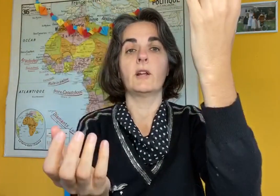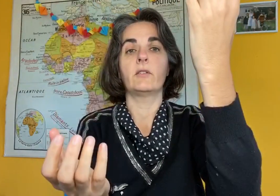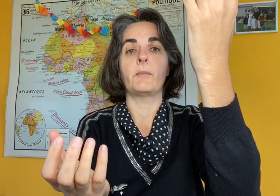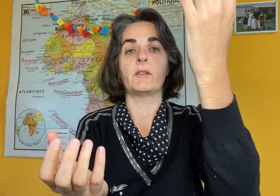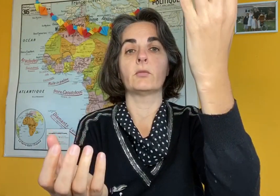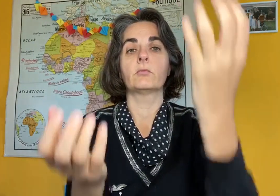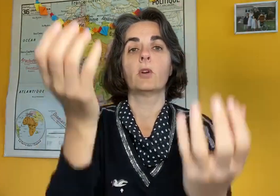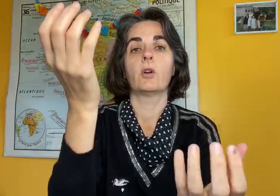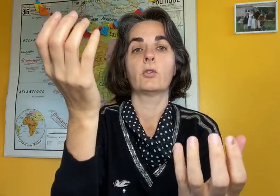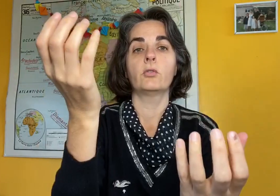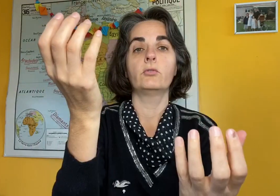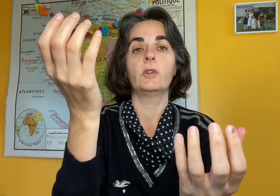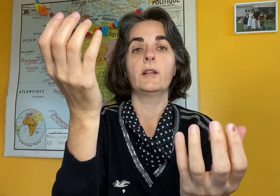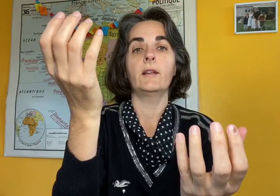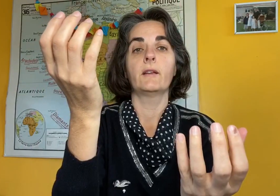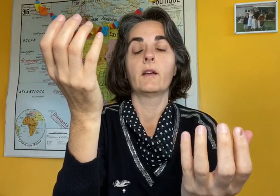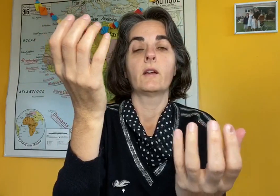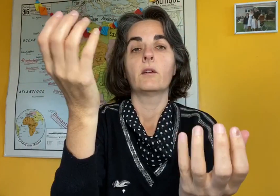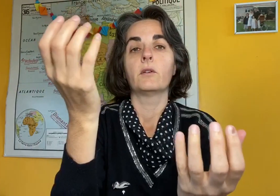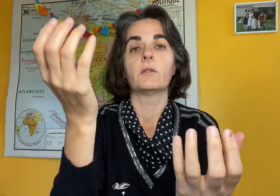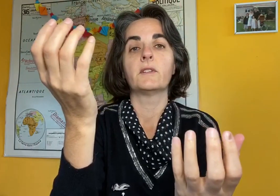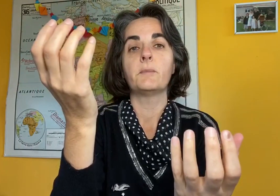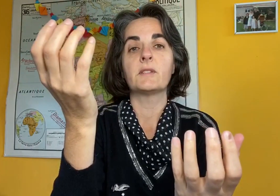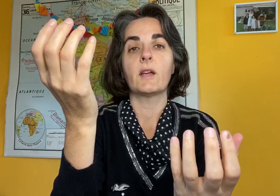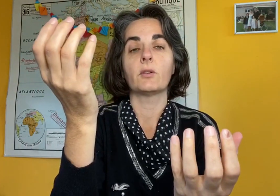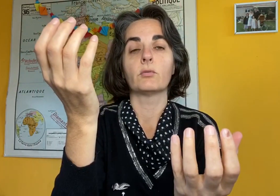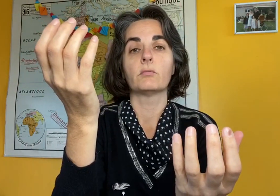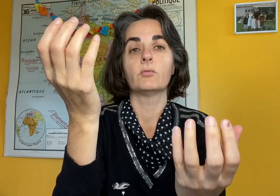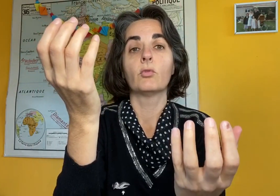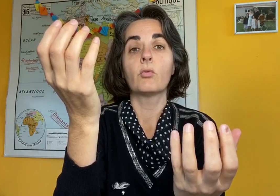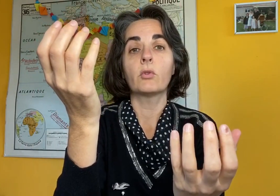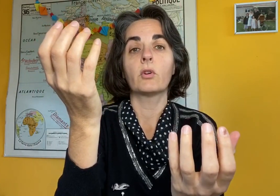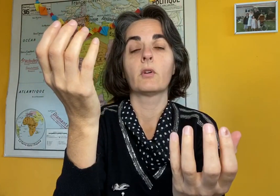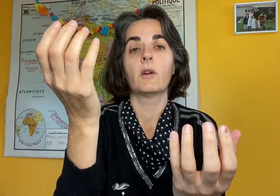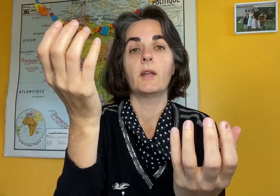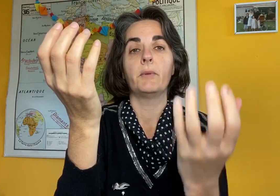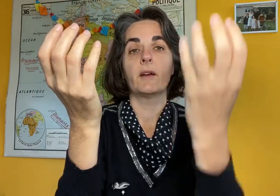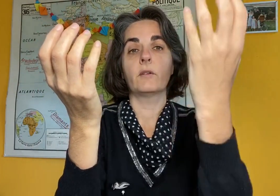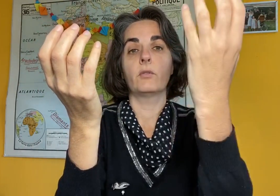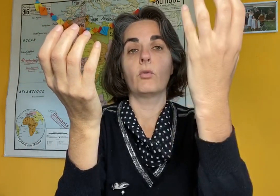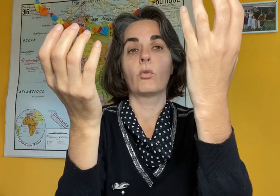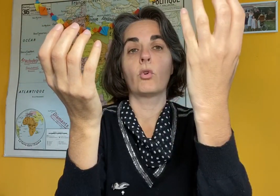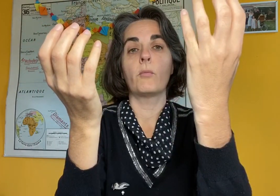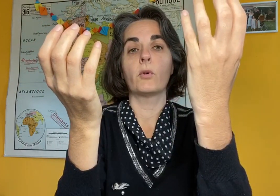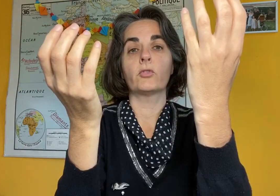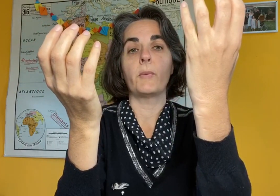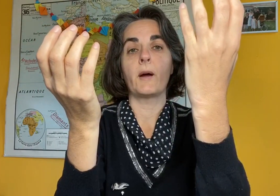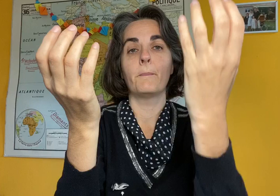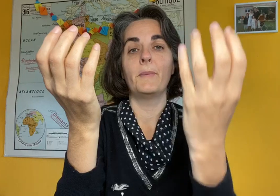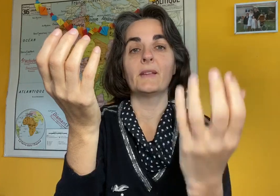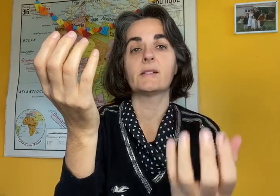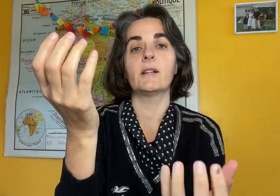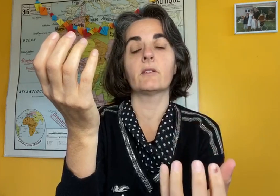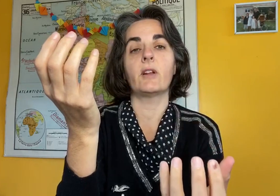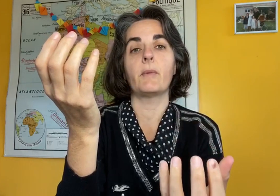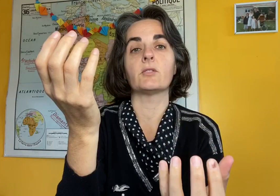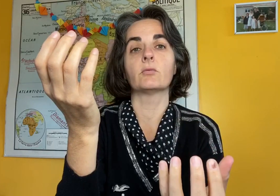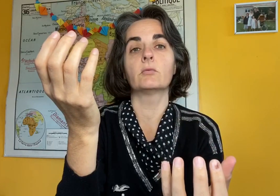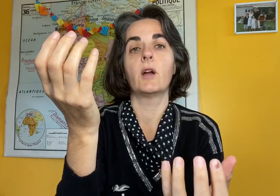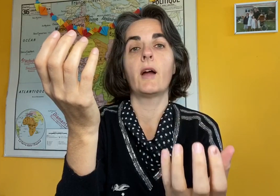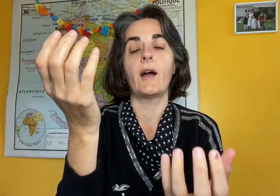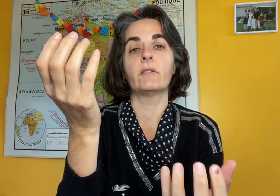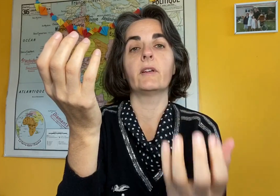inflammation, or only milk. It's mysterious. So, we start by reducing the inflammation with